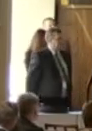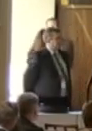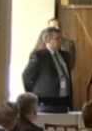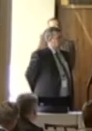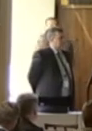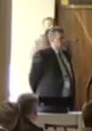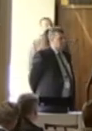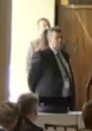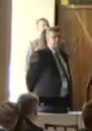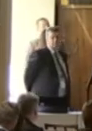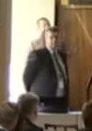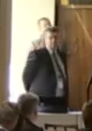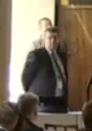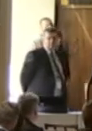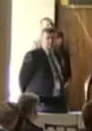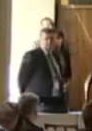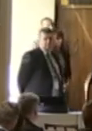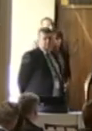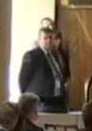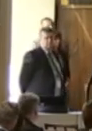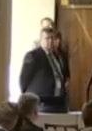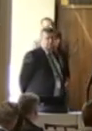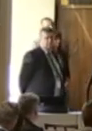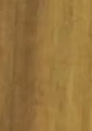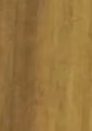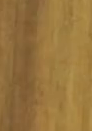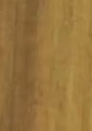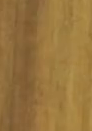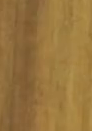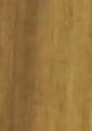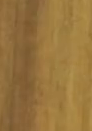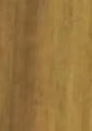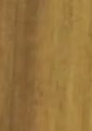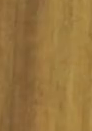think the publication's due to come out in December from my understanding and